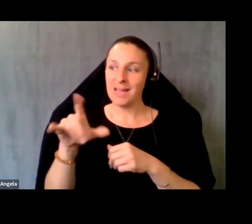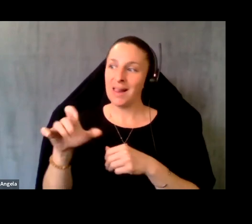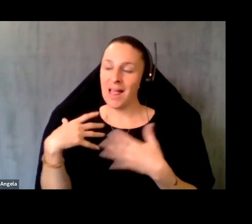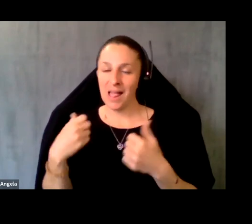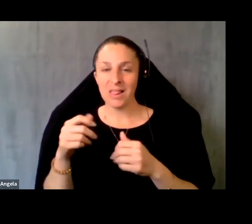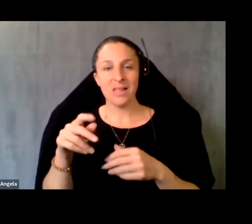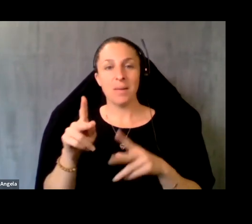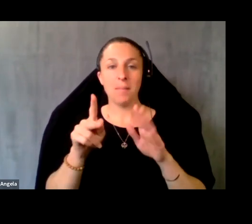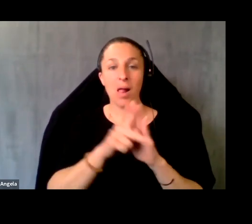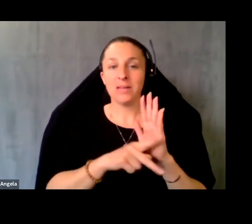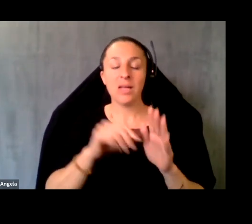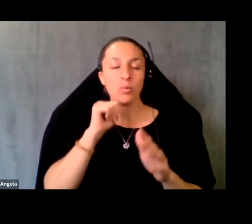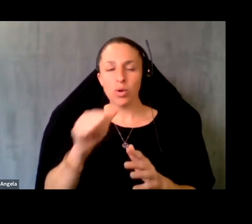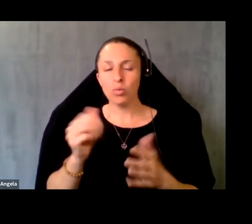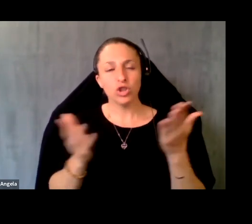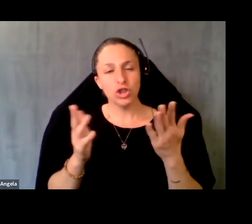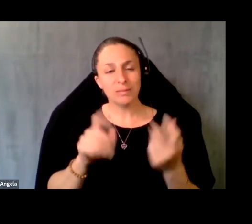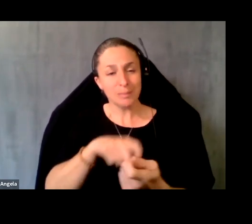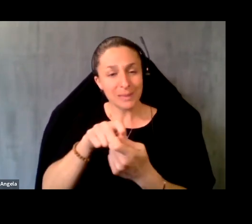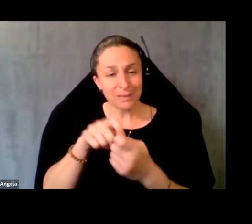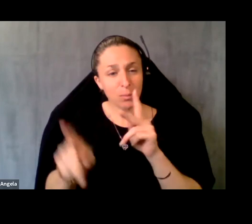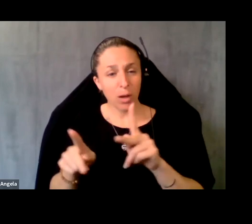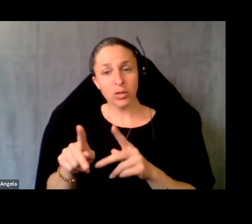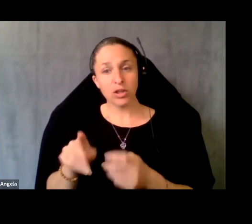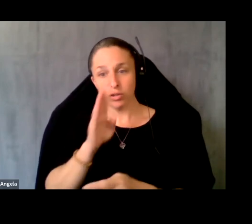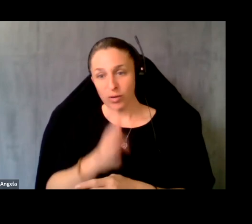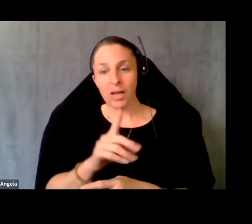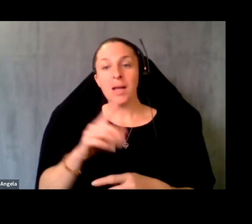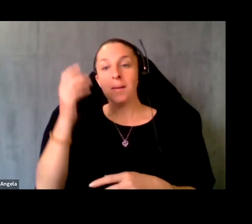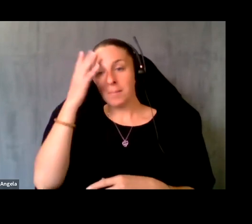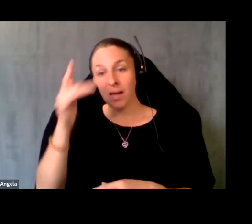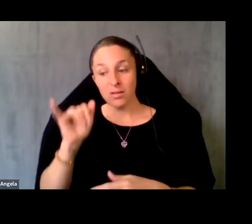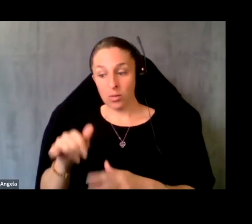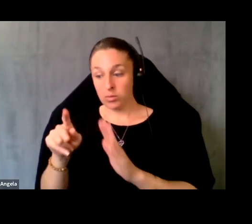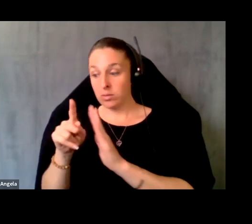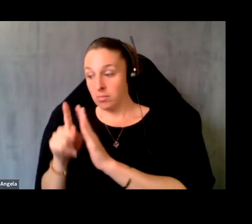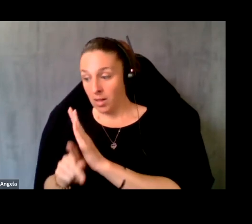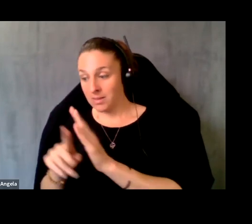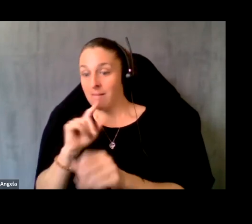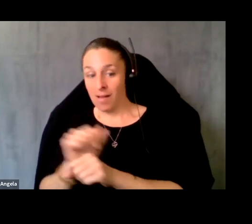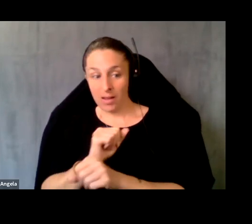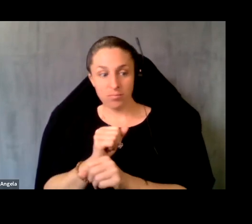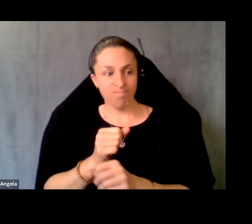population directly, because the policy actually impacts those services that people receive. That's